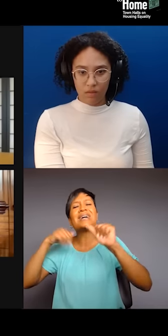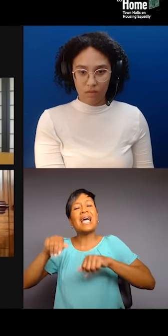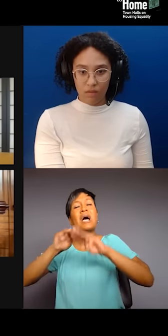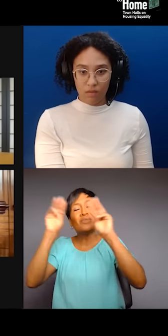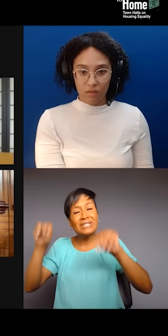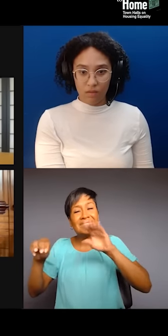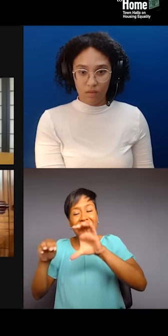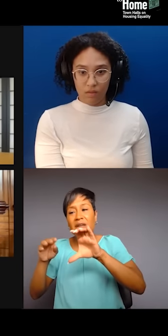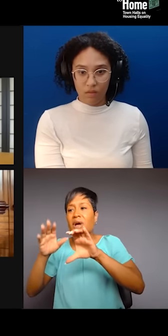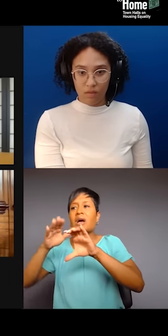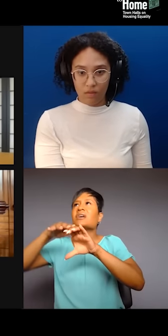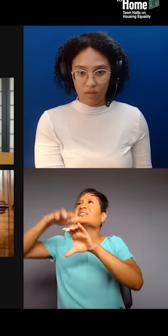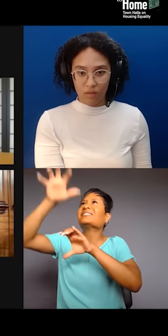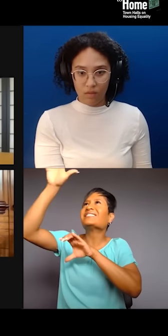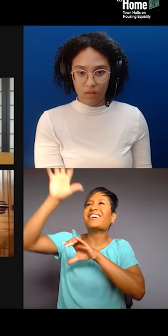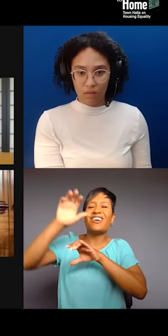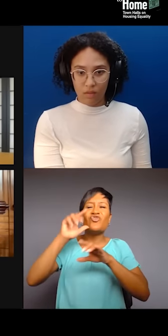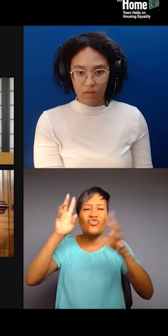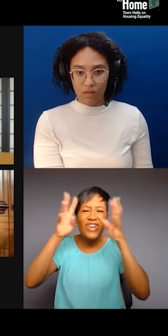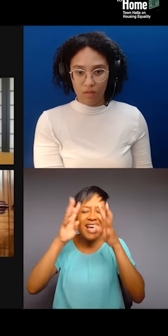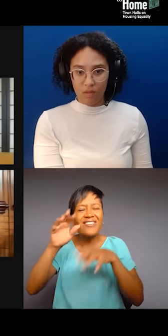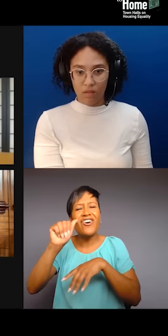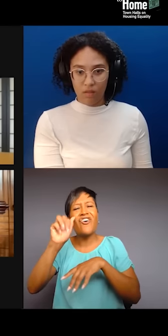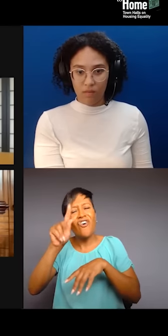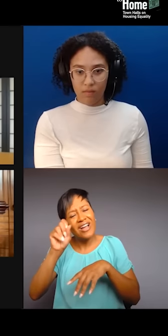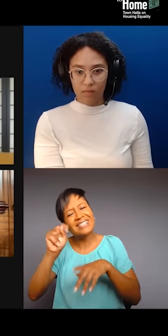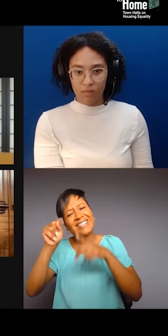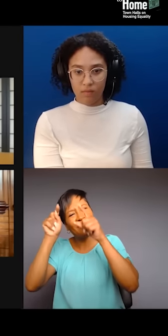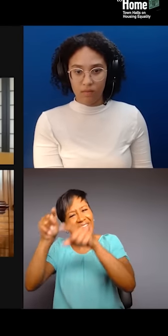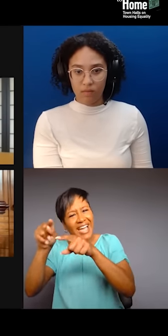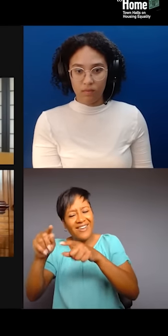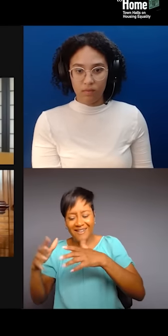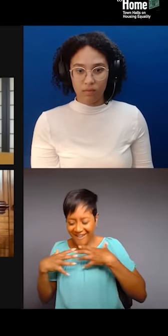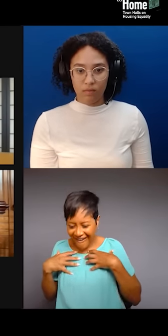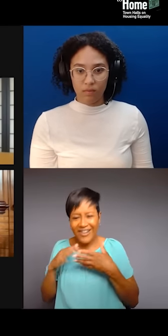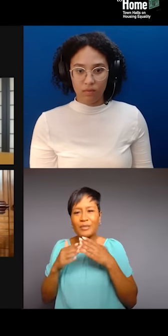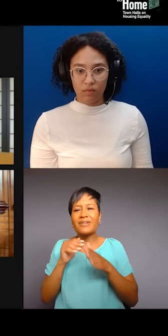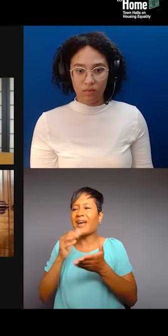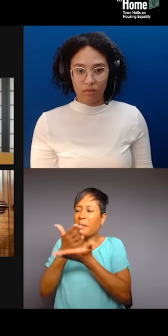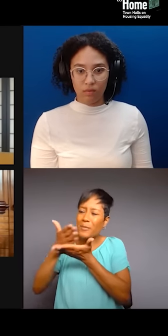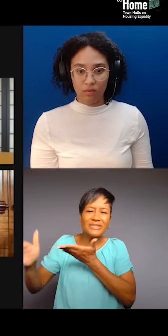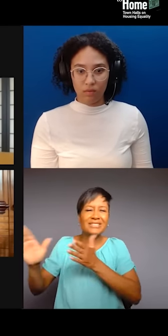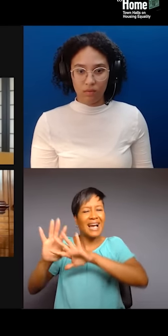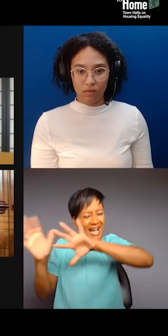who can be there, right, in our community and not be pushed out. So, it comes from being strategic, using the media,